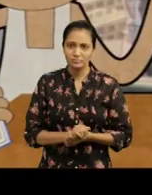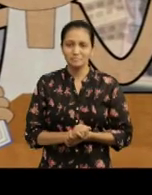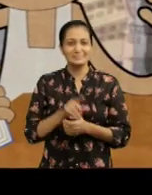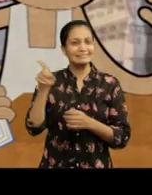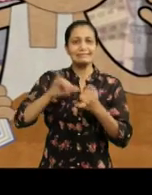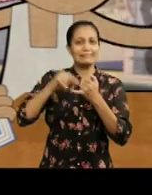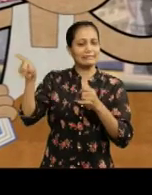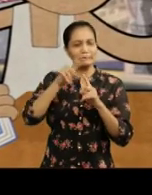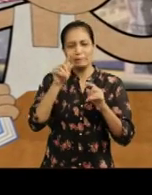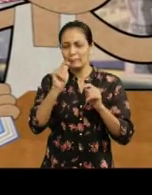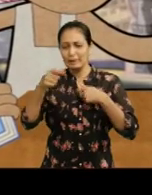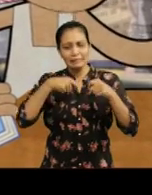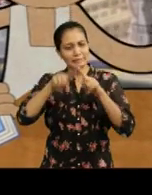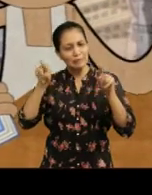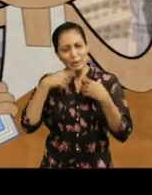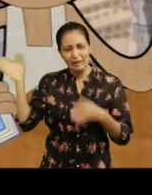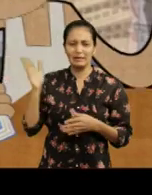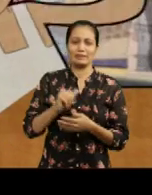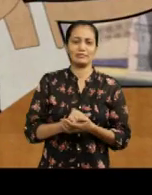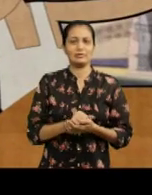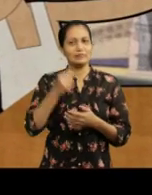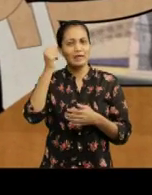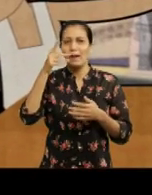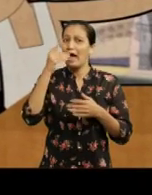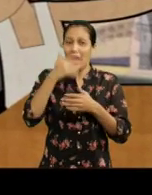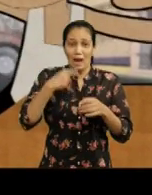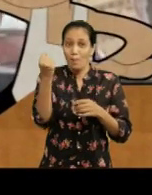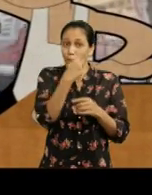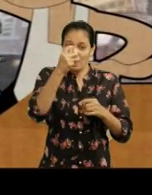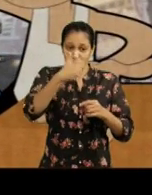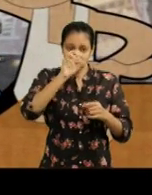Arey! this Sachin is in the wrong business yaar. Makes half the money I do.